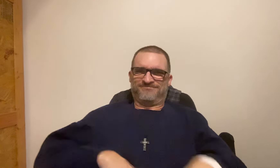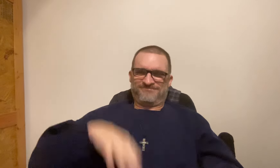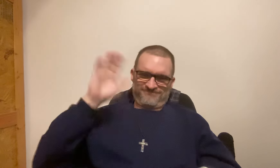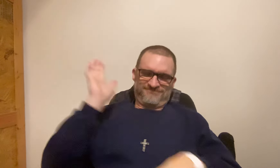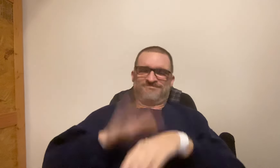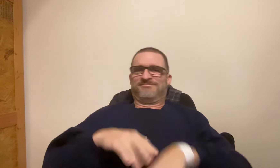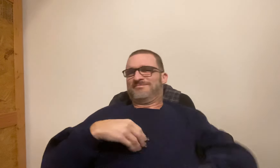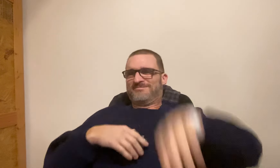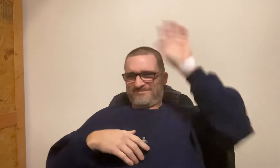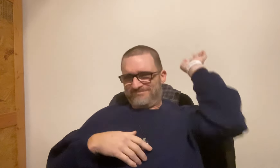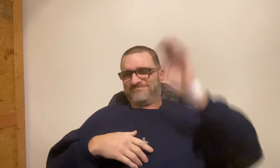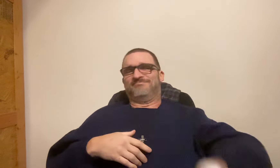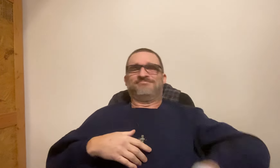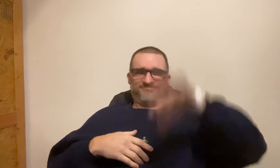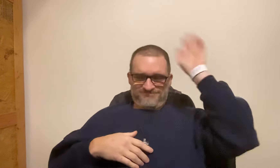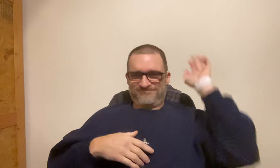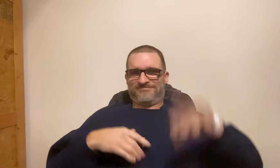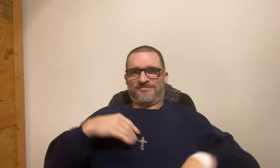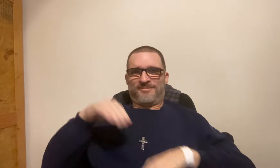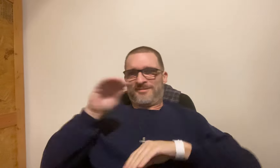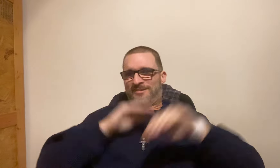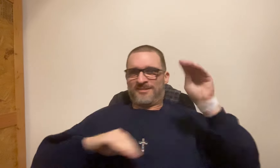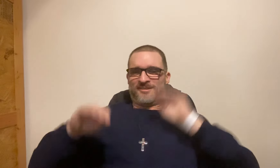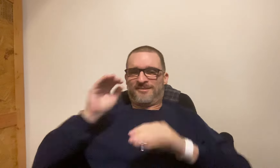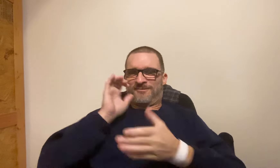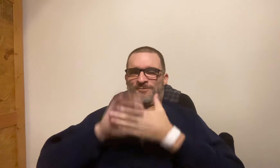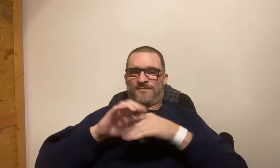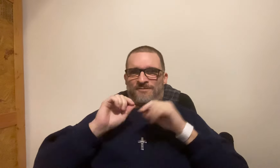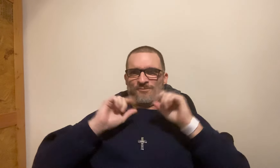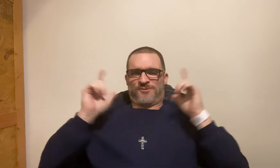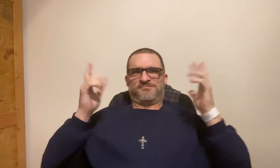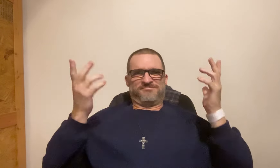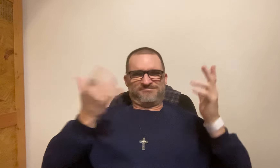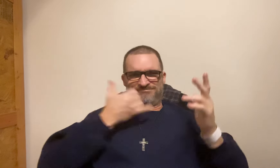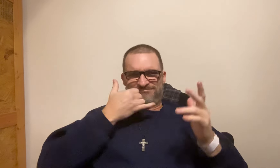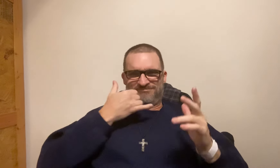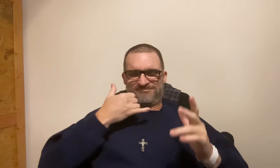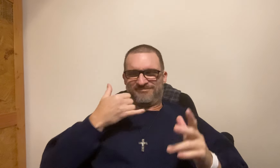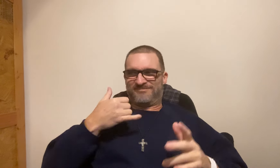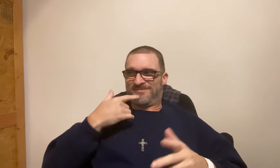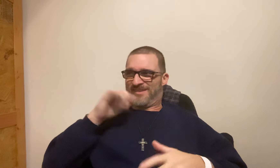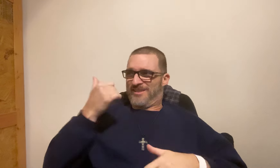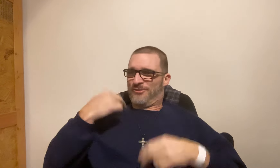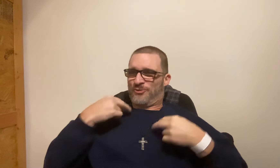I was still trying to grab it and slap that hand to let go of me. I was moving and restless in bed. My wife woke up and asked me what's wrong? what's going on?